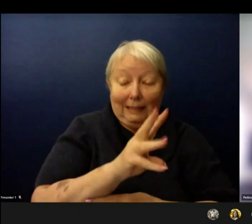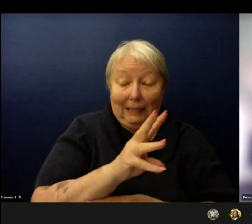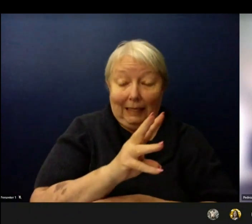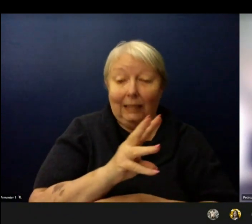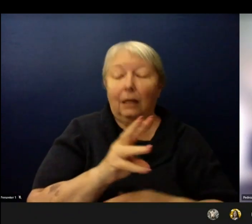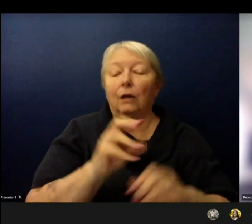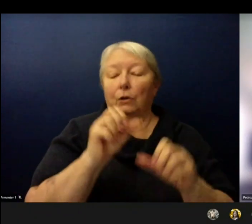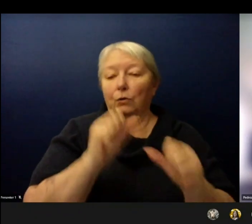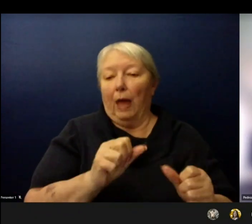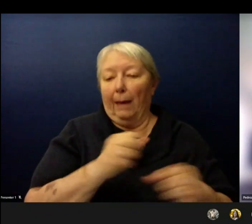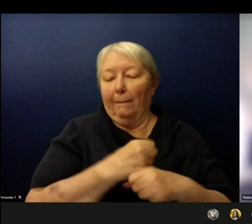from Coordinated Health Team.